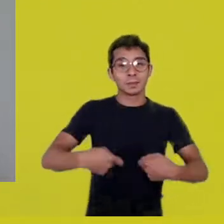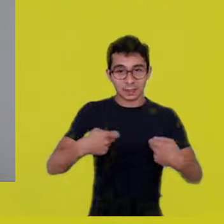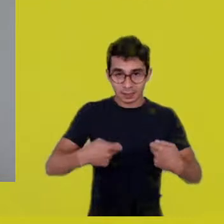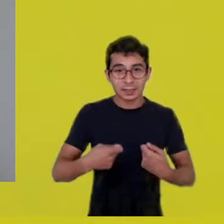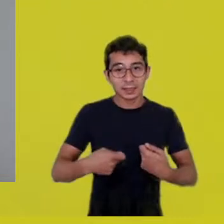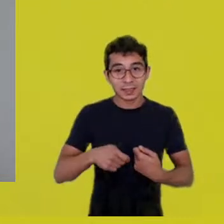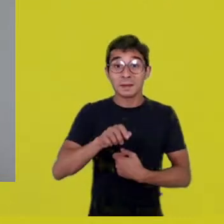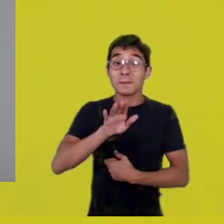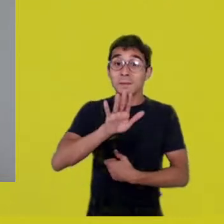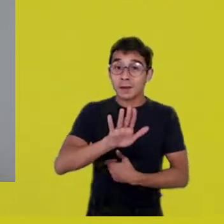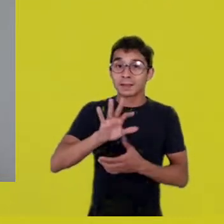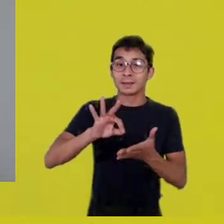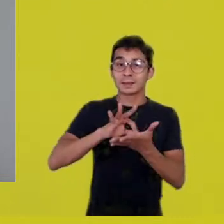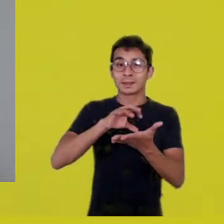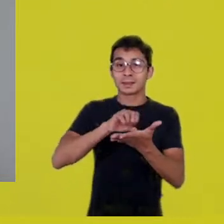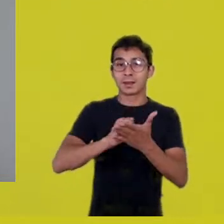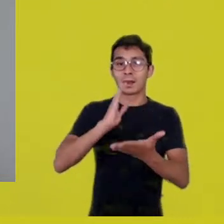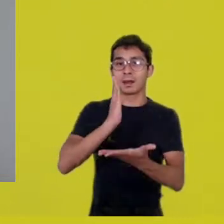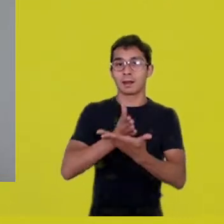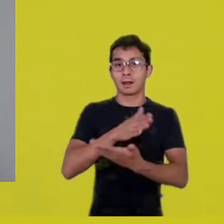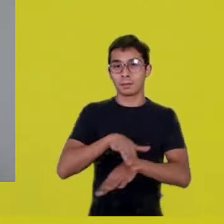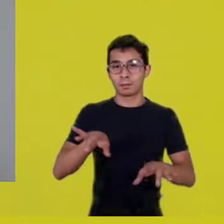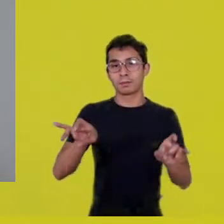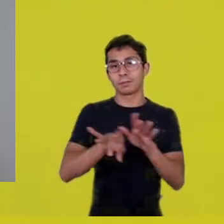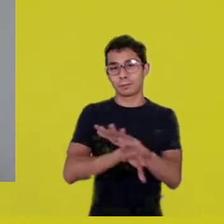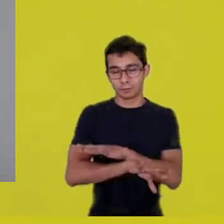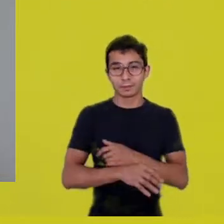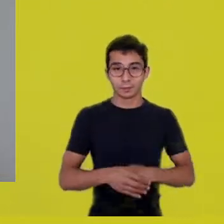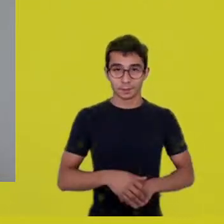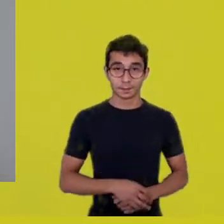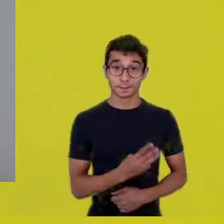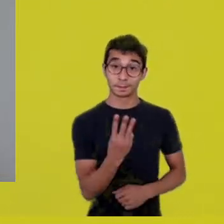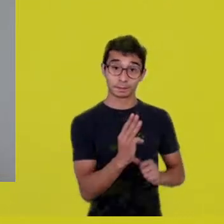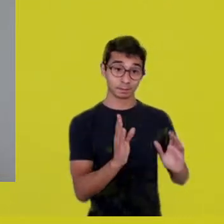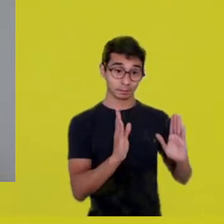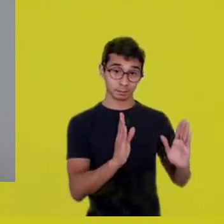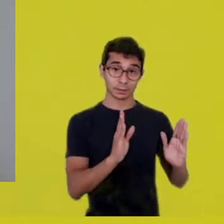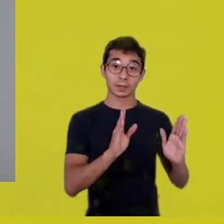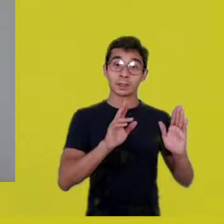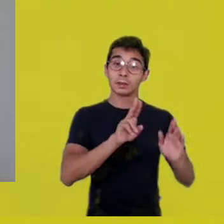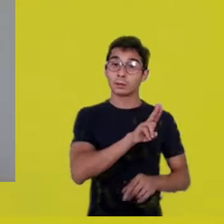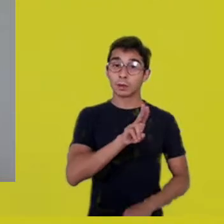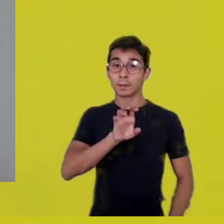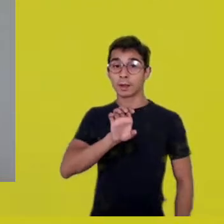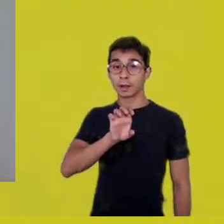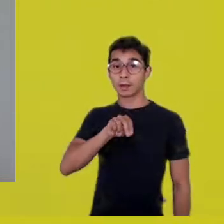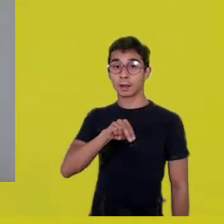And the third stage, Enchanting, possibly in May, 2021,